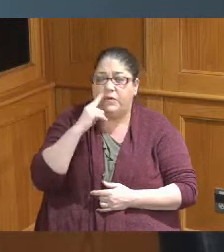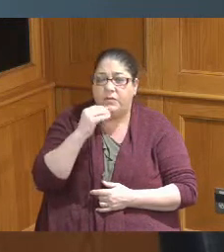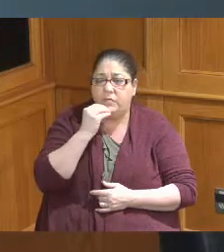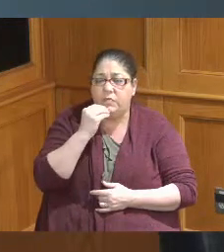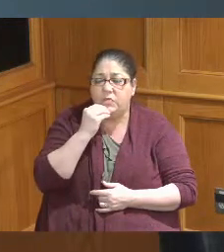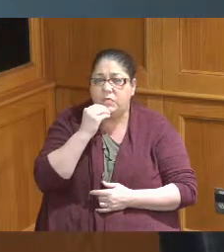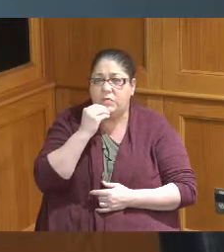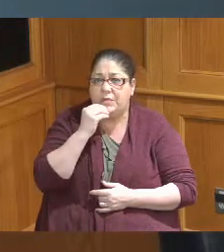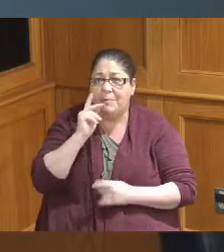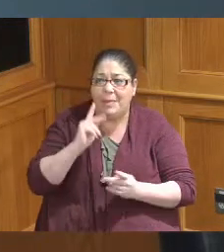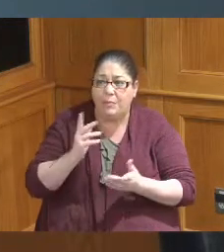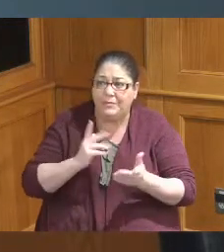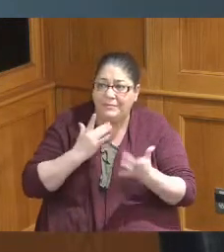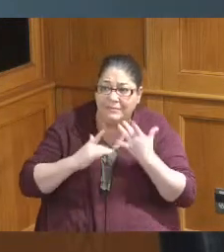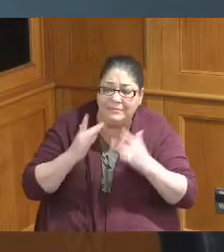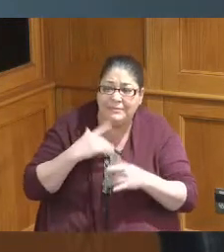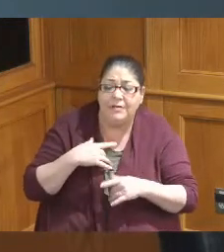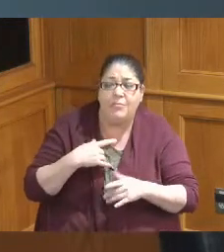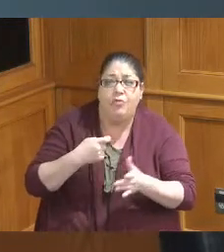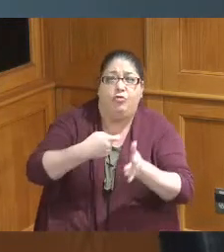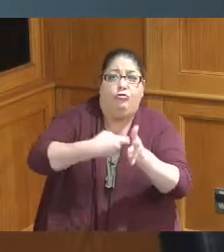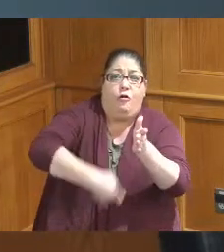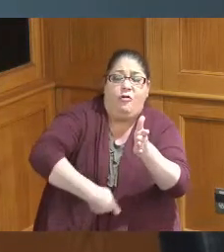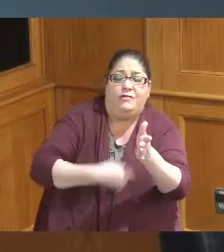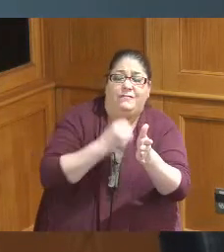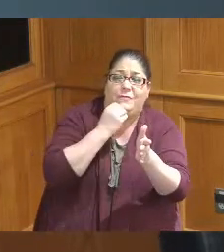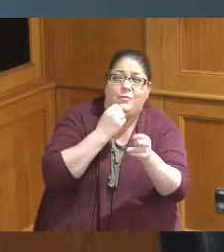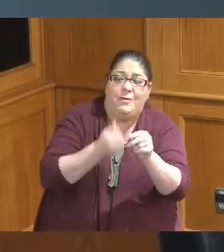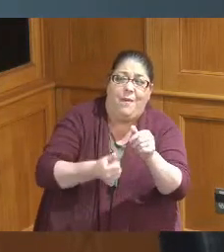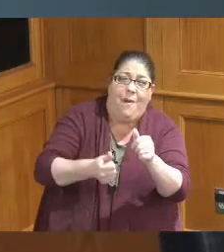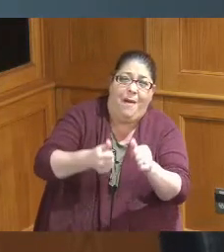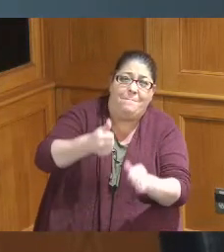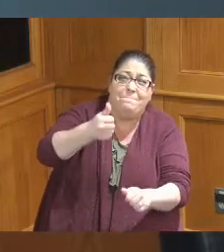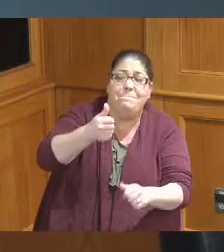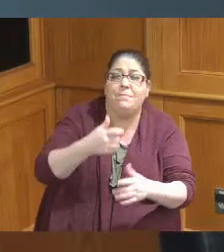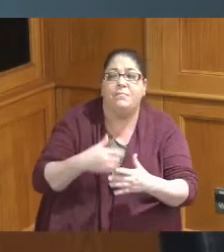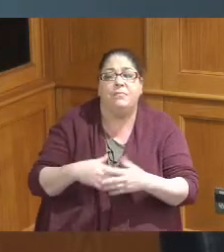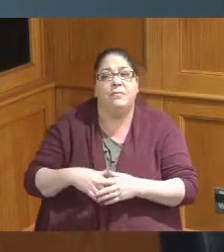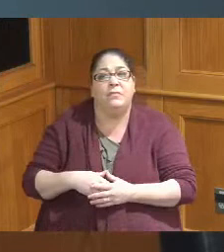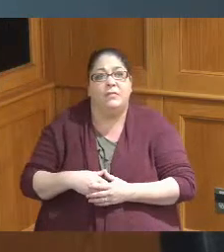got people with needs but he said the cost of food is going up so just would like to ask I